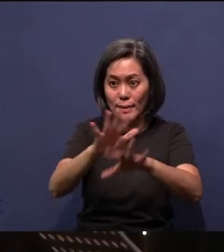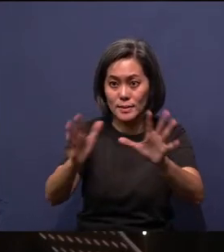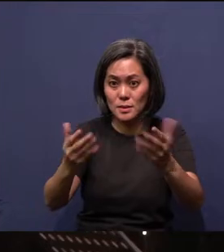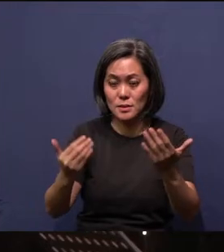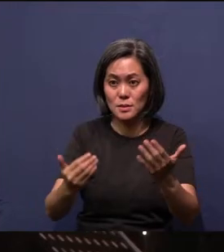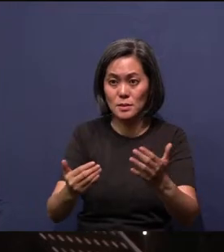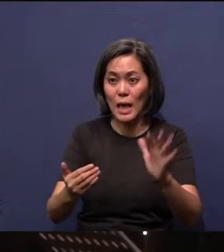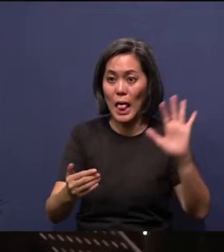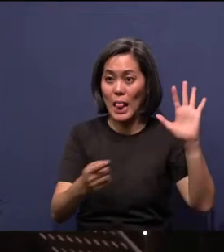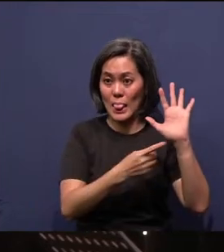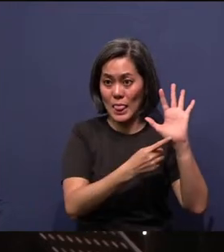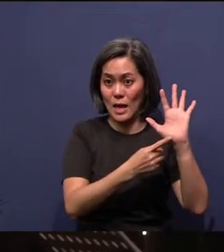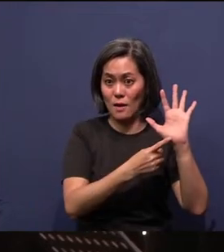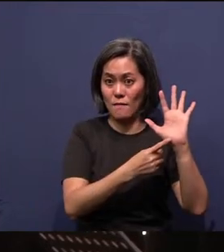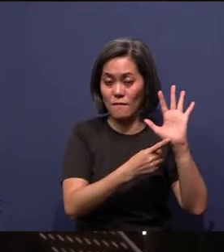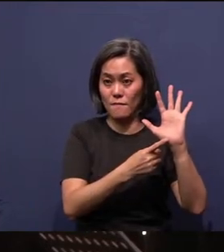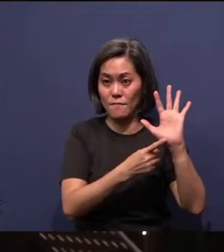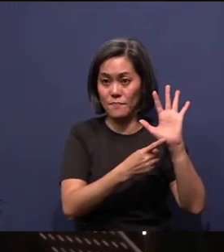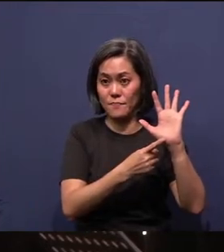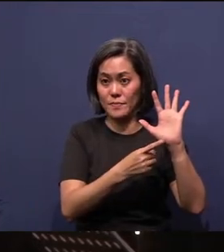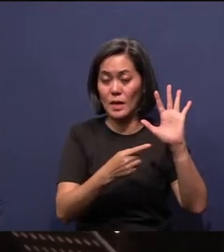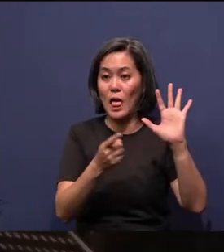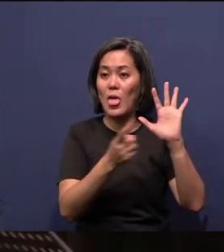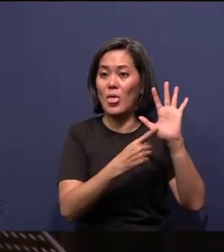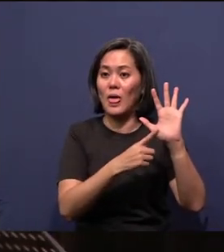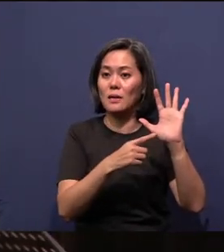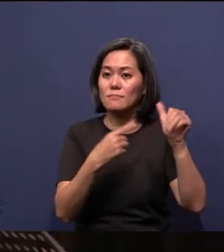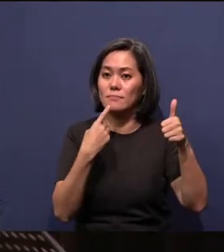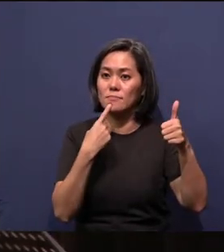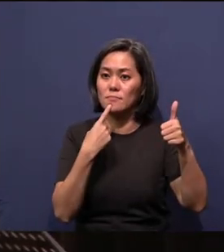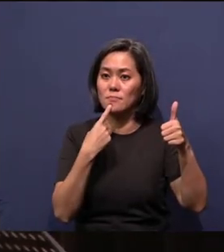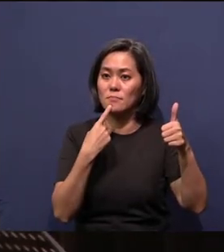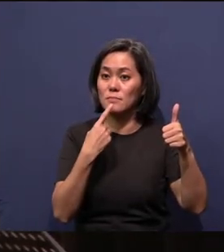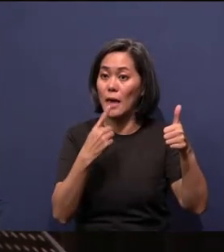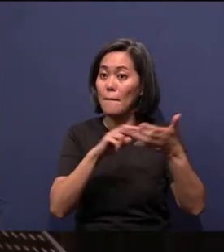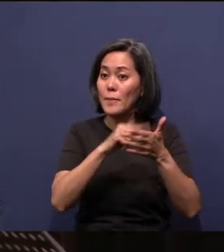left hand, if you put this up, this is to say that God made it good.